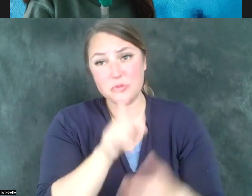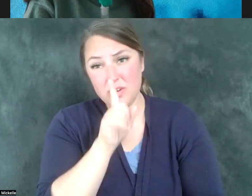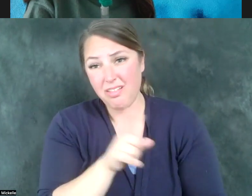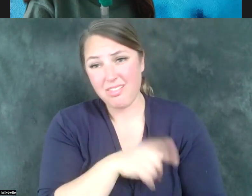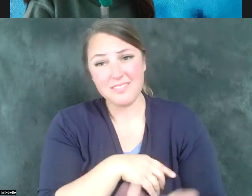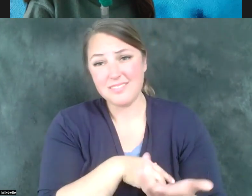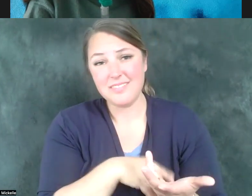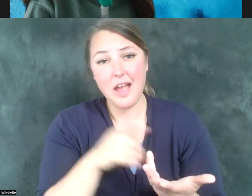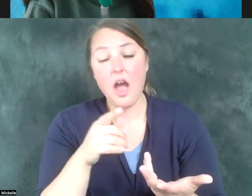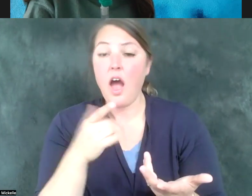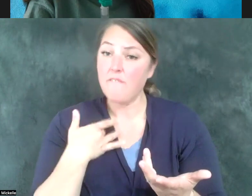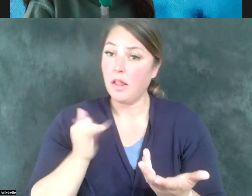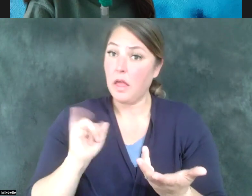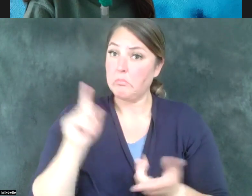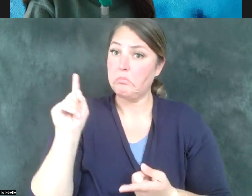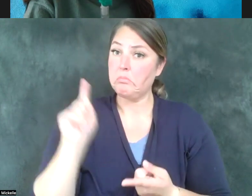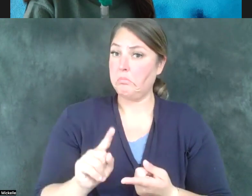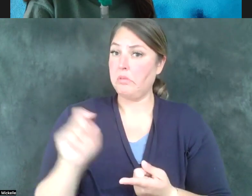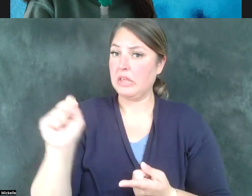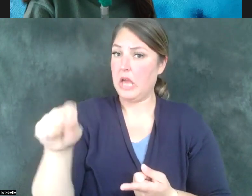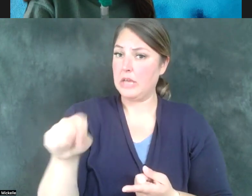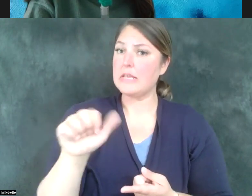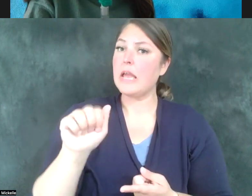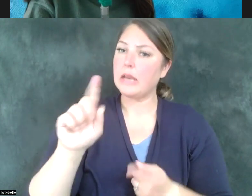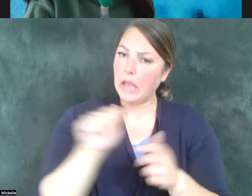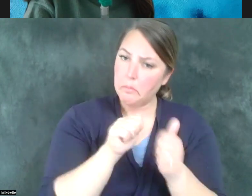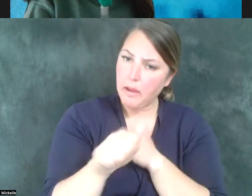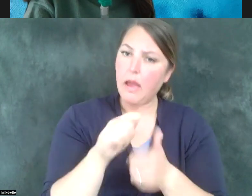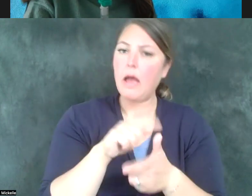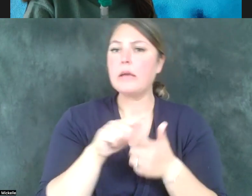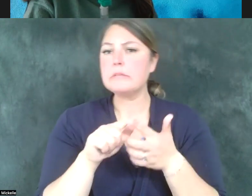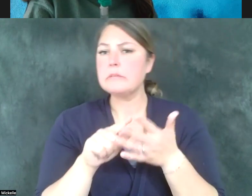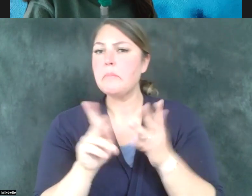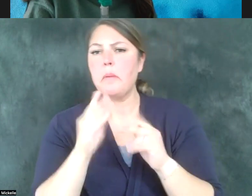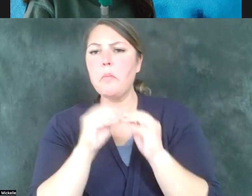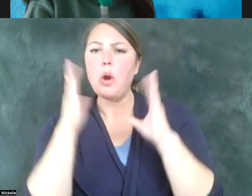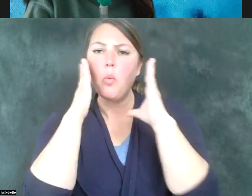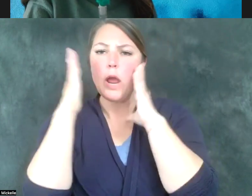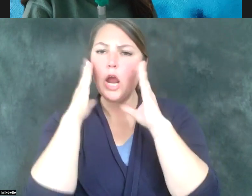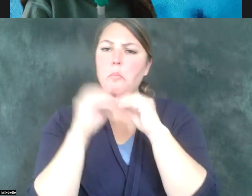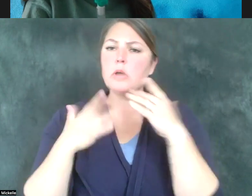diminished significantly with the passage of the ADA and with greater awareness and sensitivity to how we deal with